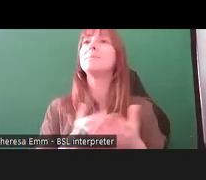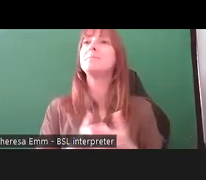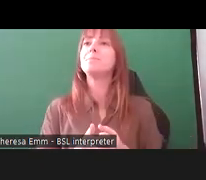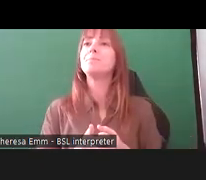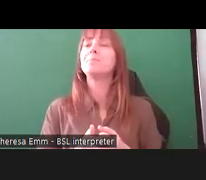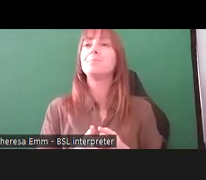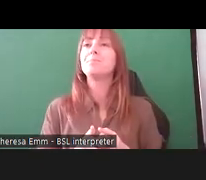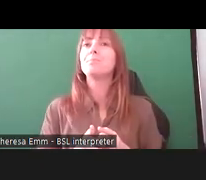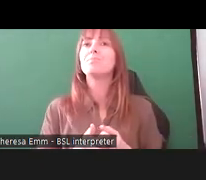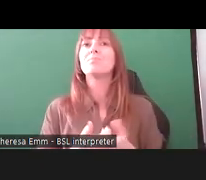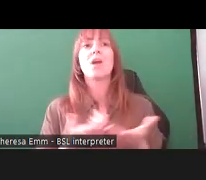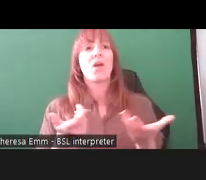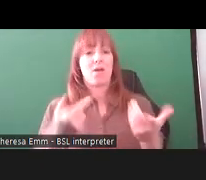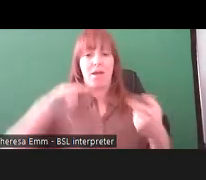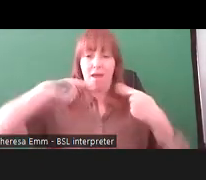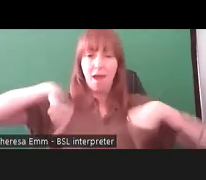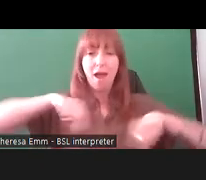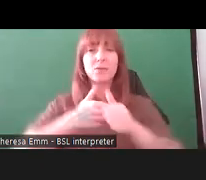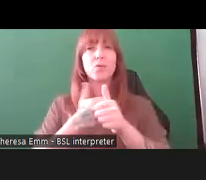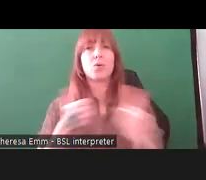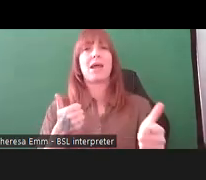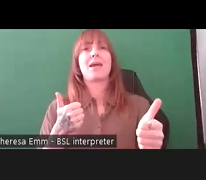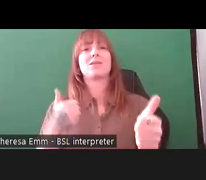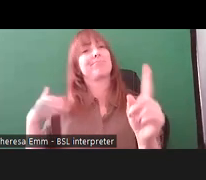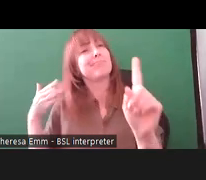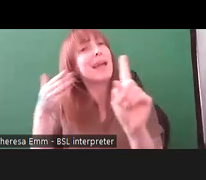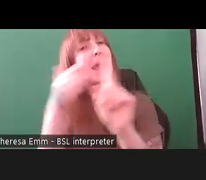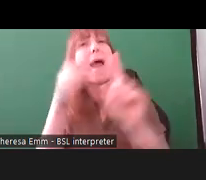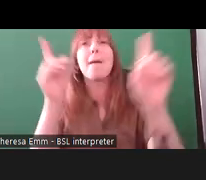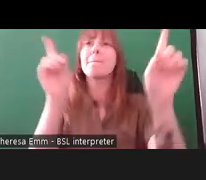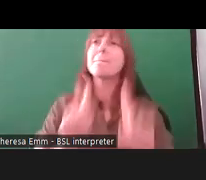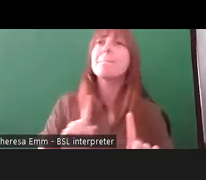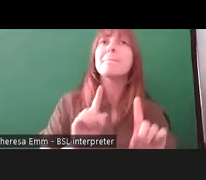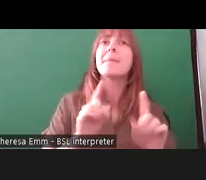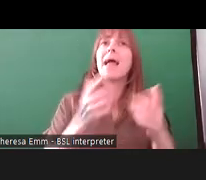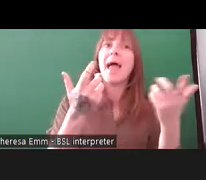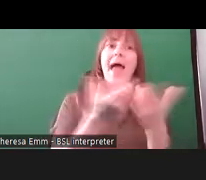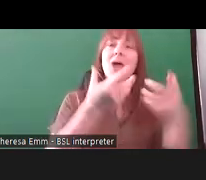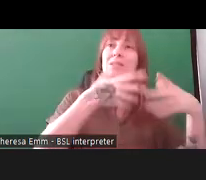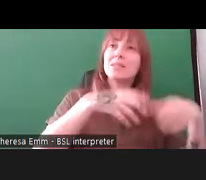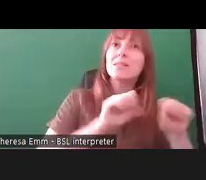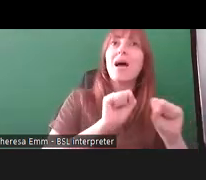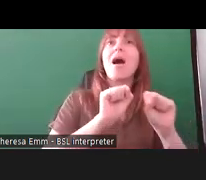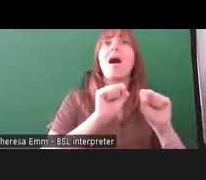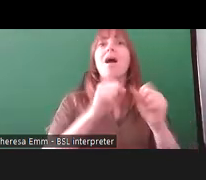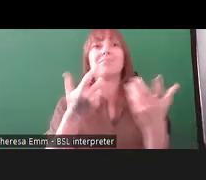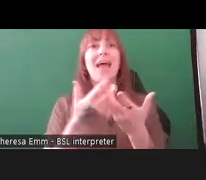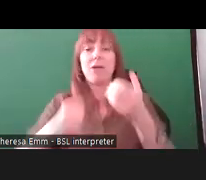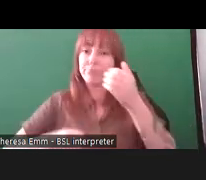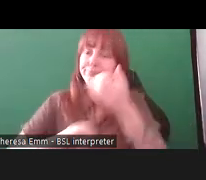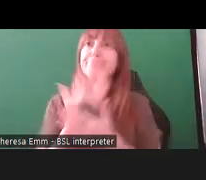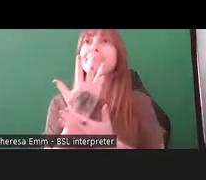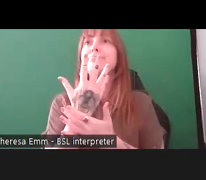we're coming from as an organisation, and where the exhibition started and how it begun. Now I've